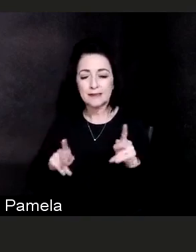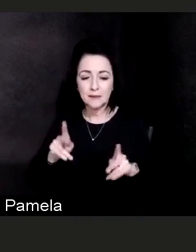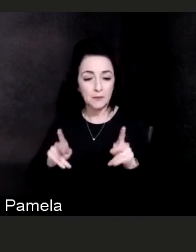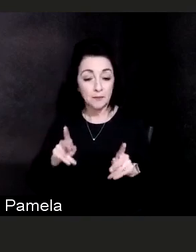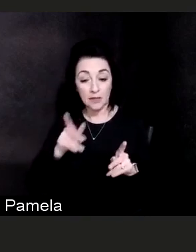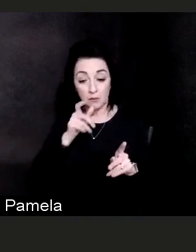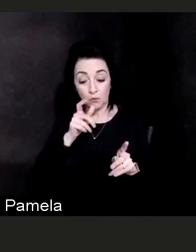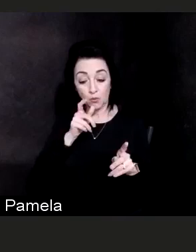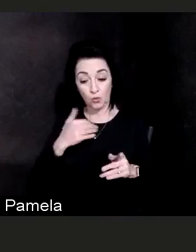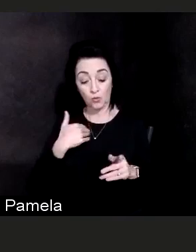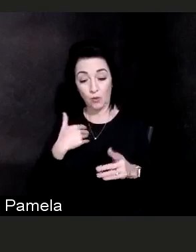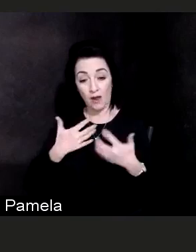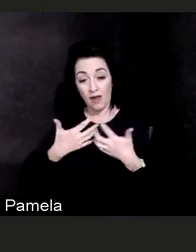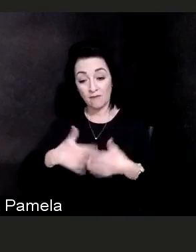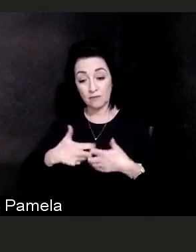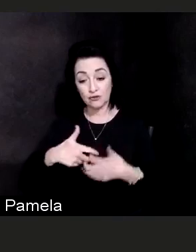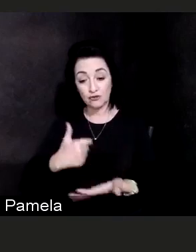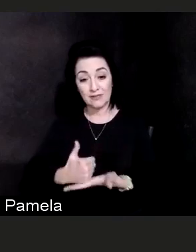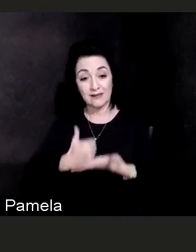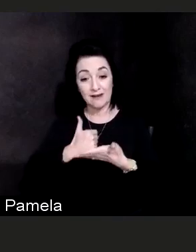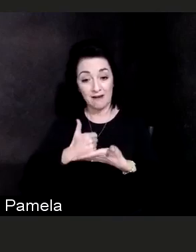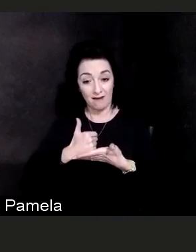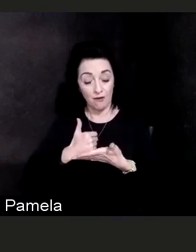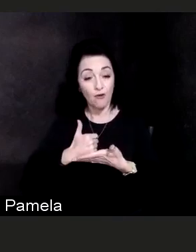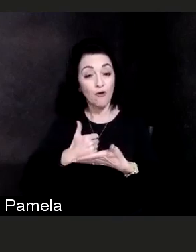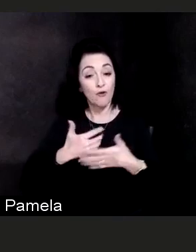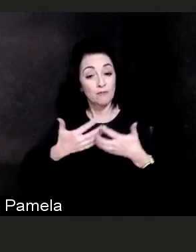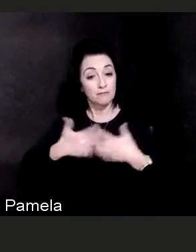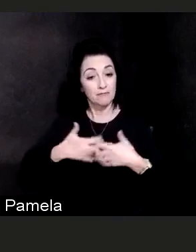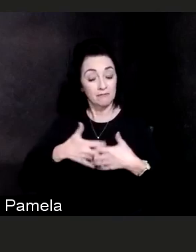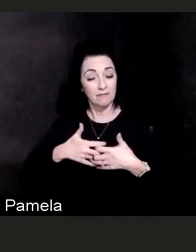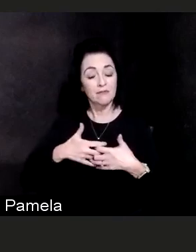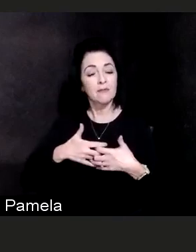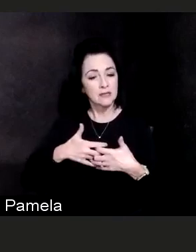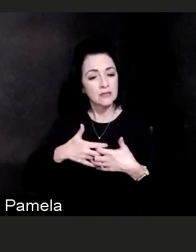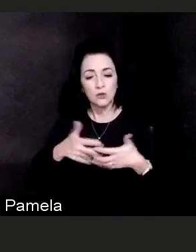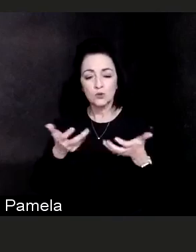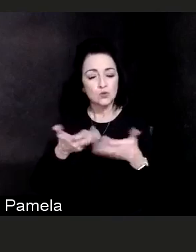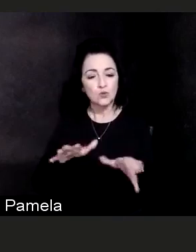and that's their body's natural way to try to keep their oxygen levels up.